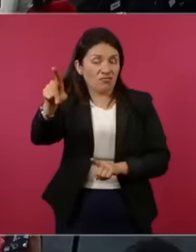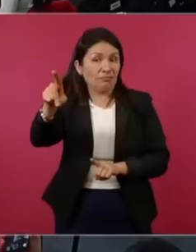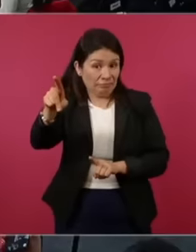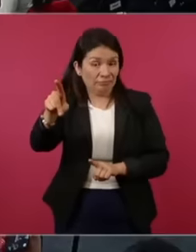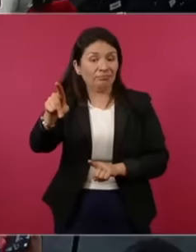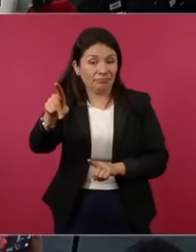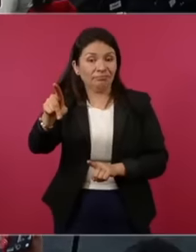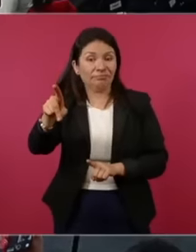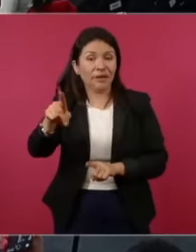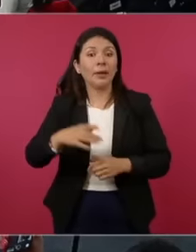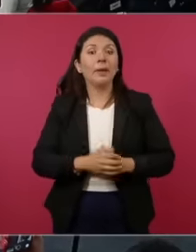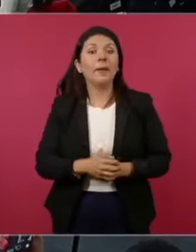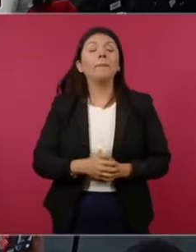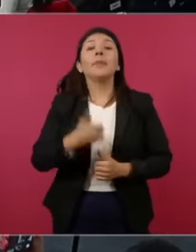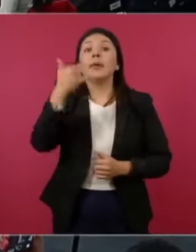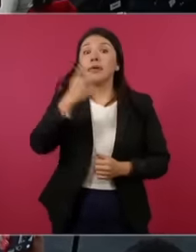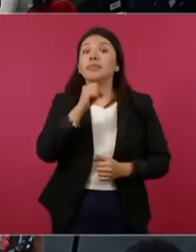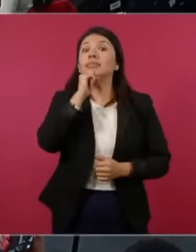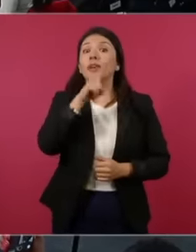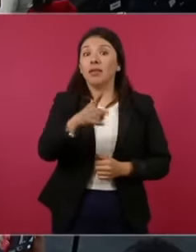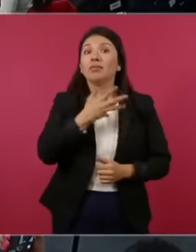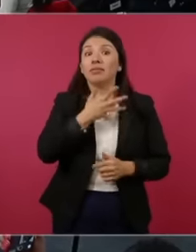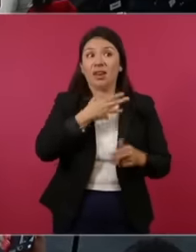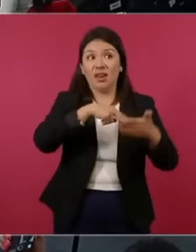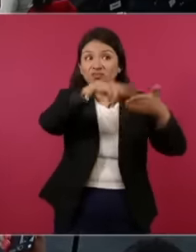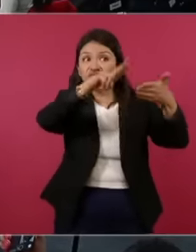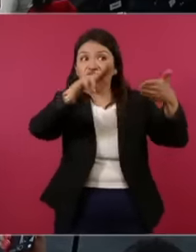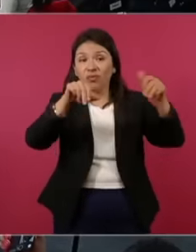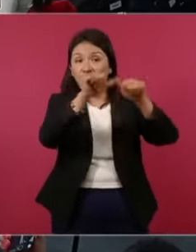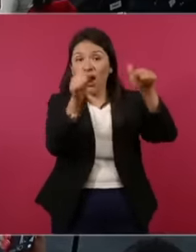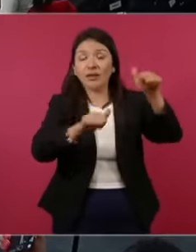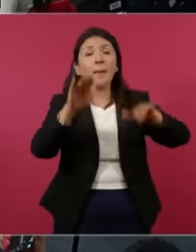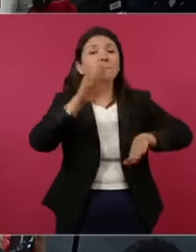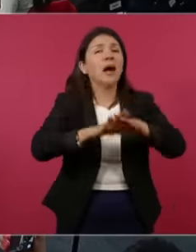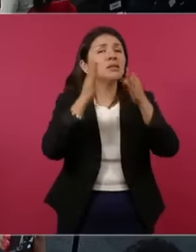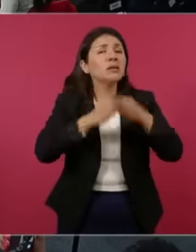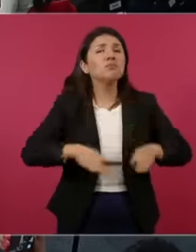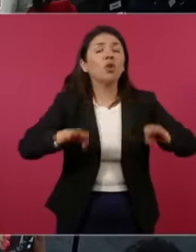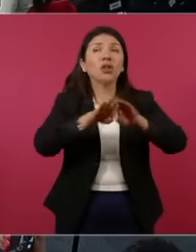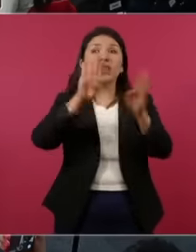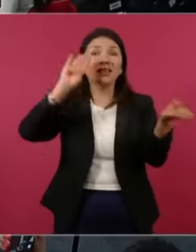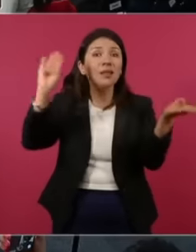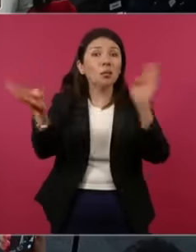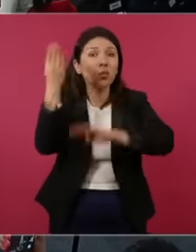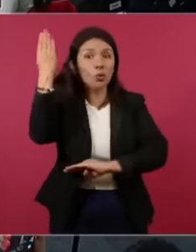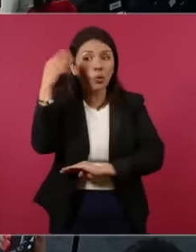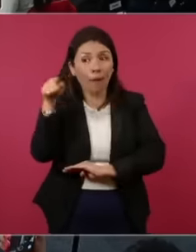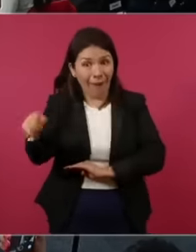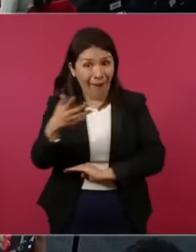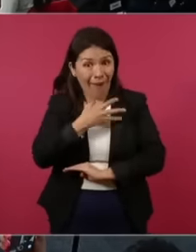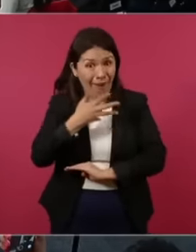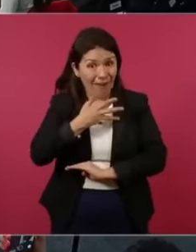he also has some of the most important collections in the world